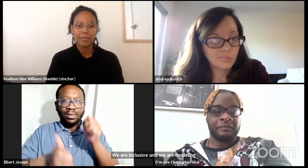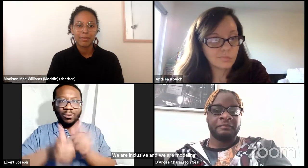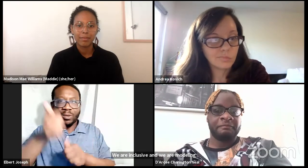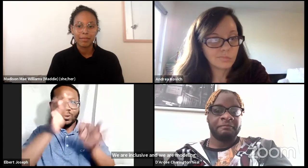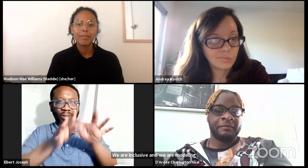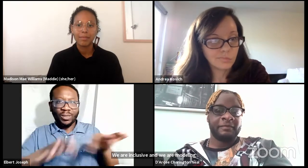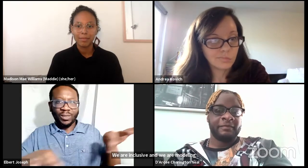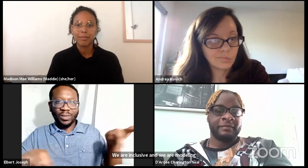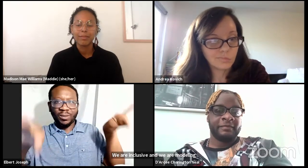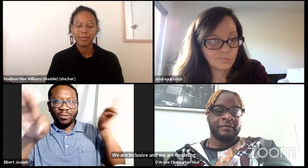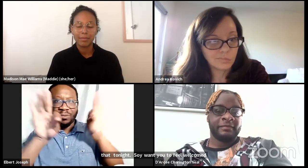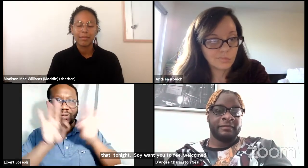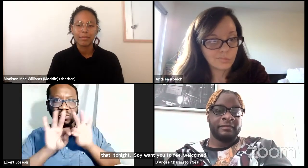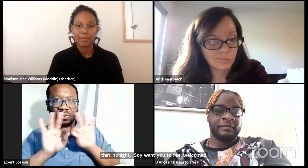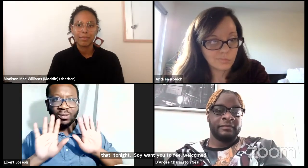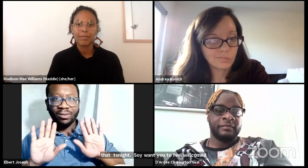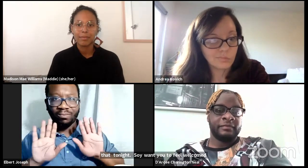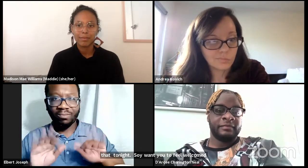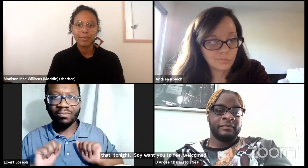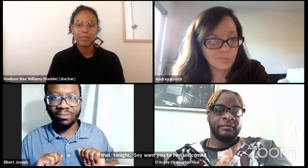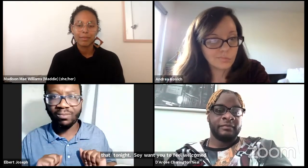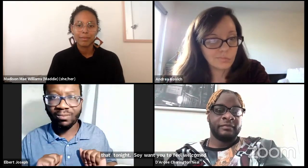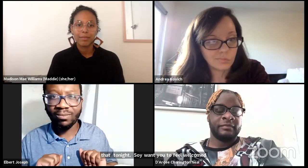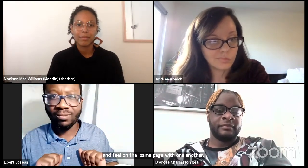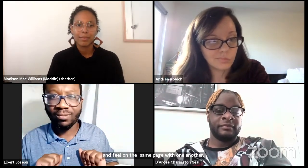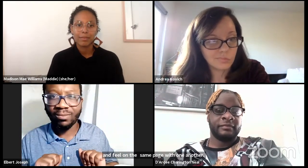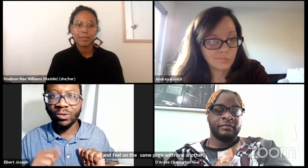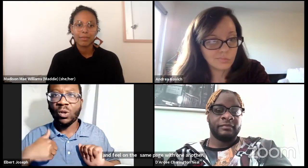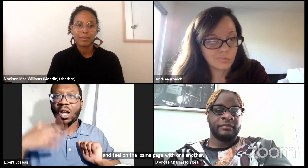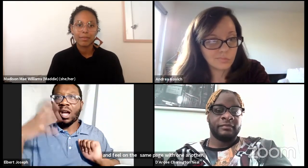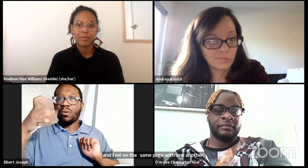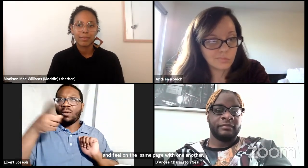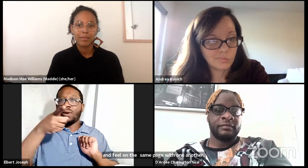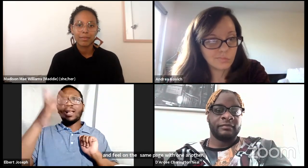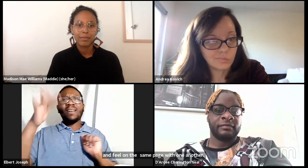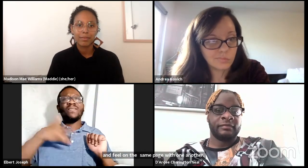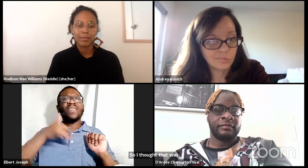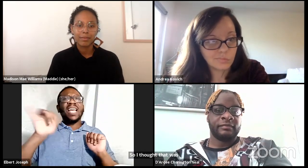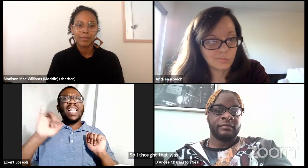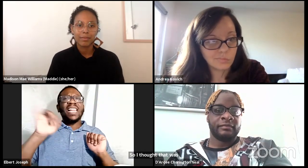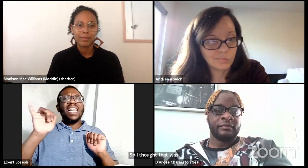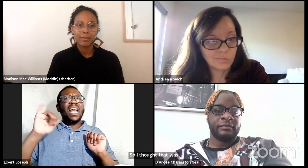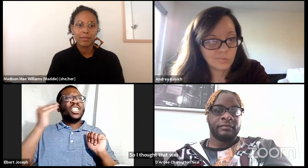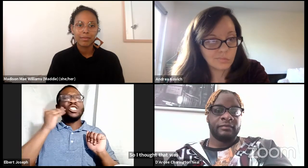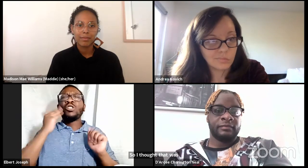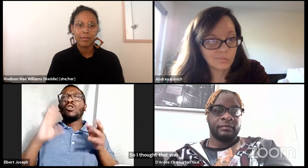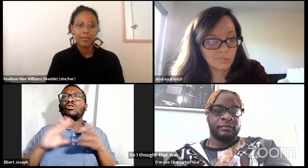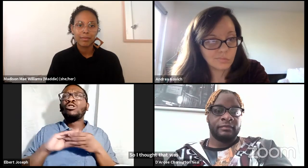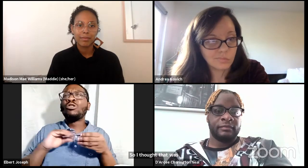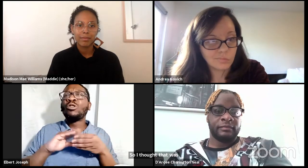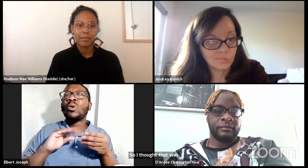And so I thought that was very important for me to bring that up and to actually model that this evening, a page of oneness, a sameness.